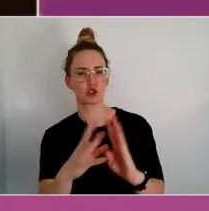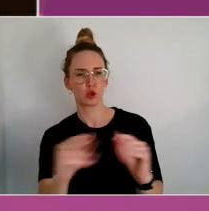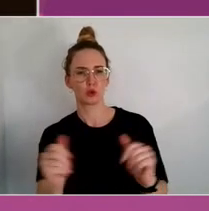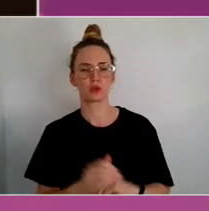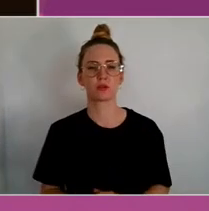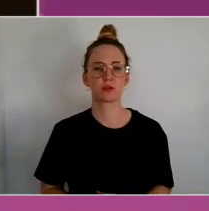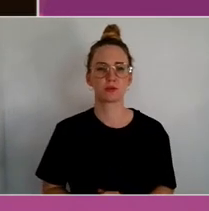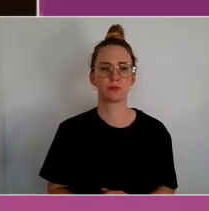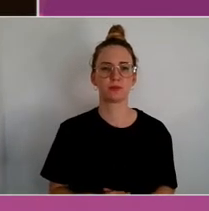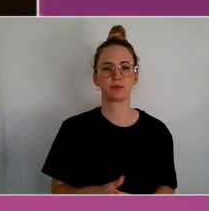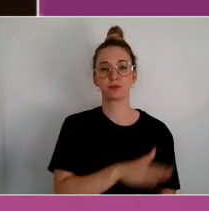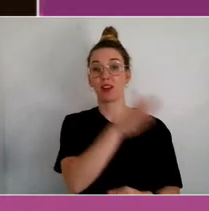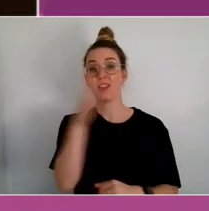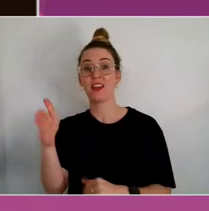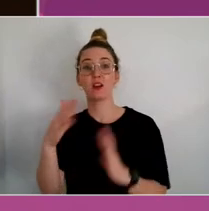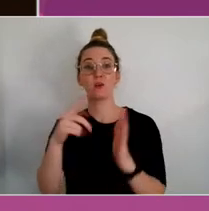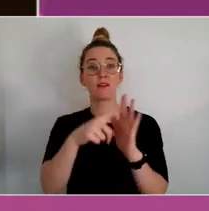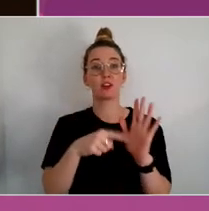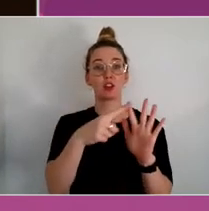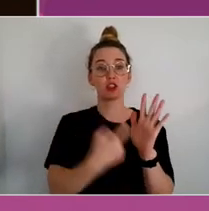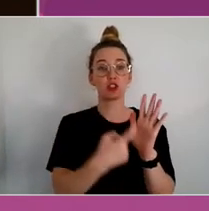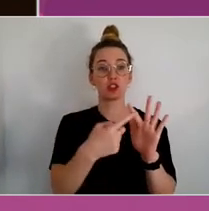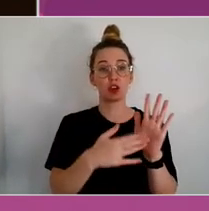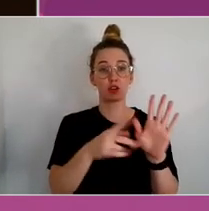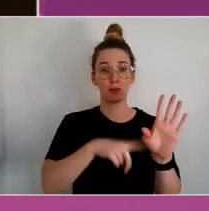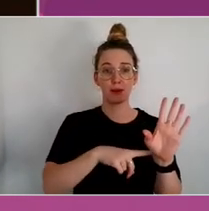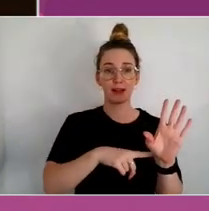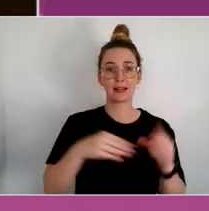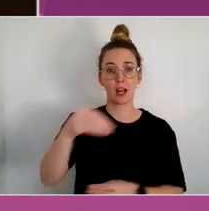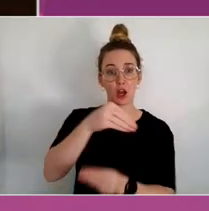a lot of time thinking about how we define intangibles.